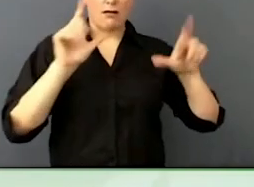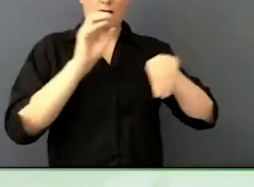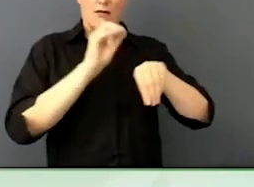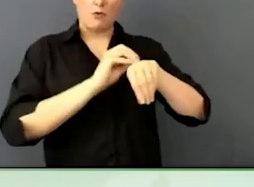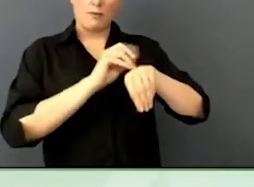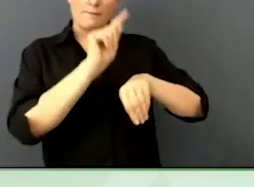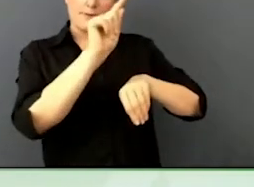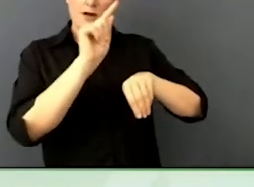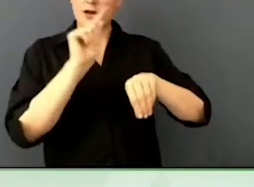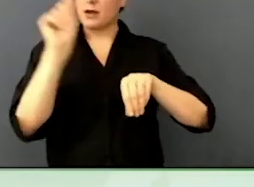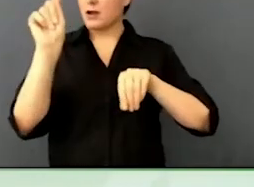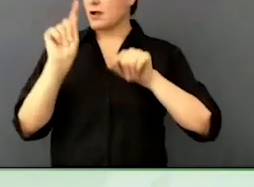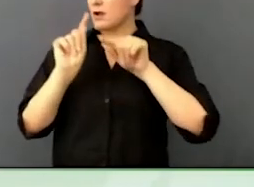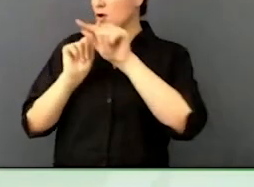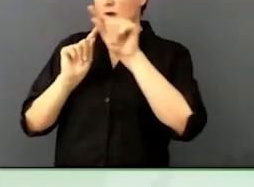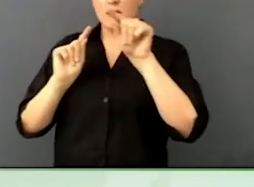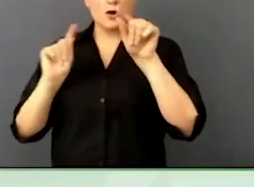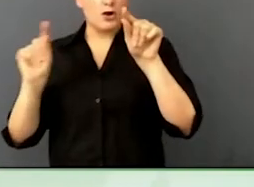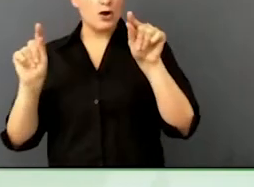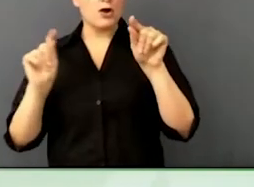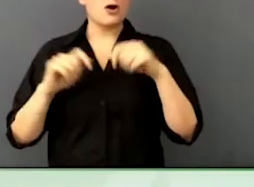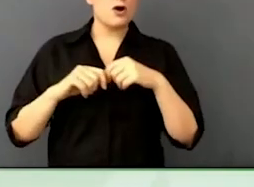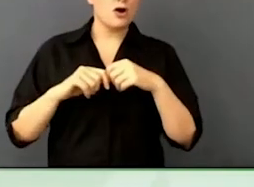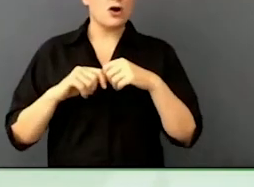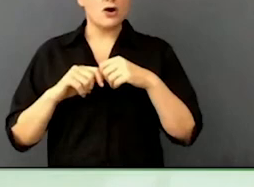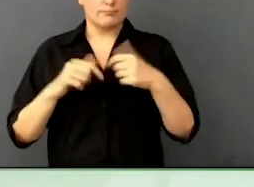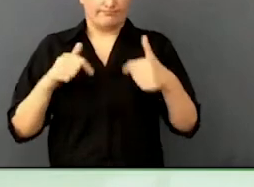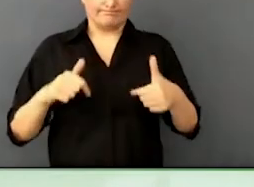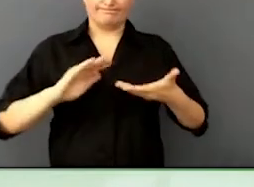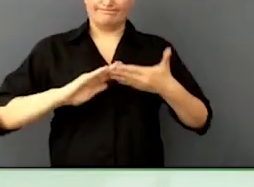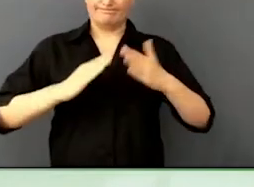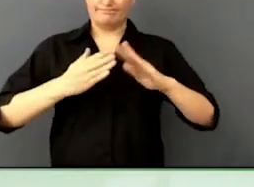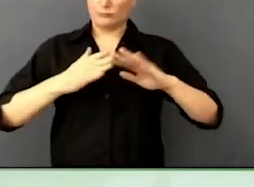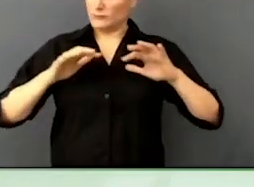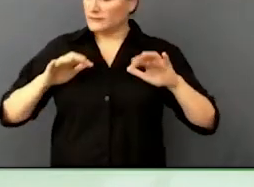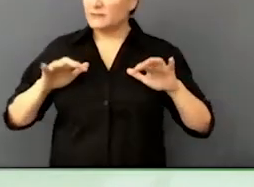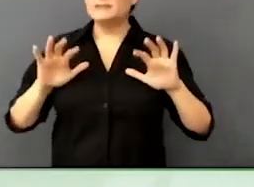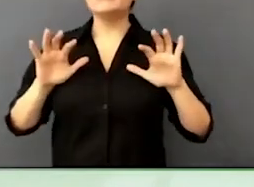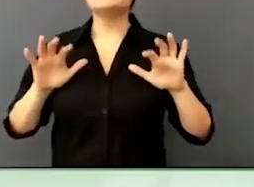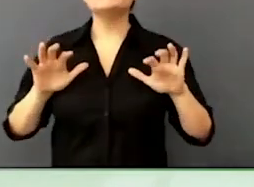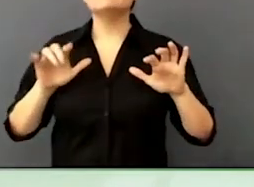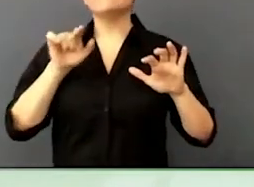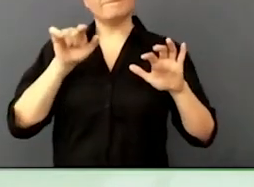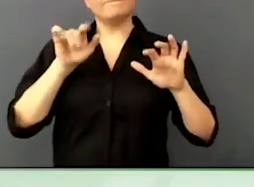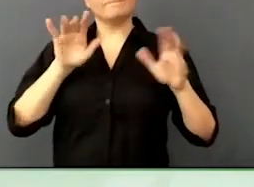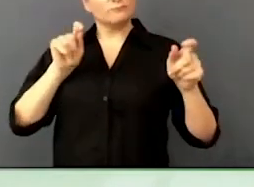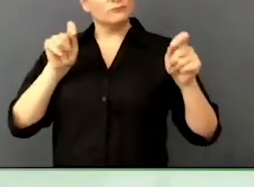social impact and on-board big companies to score in the ratings,